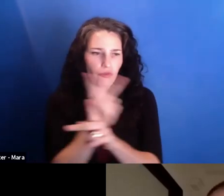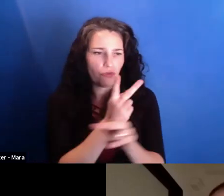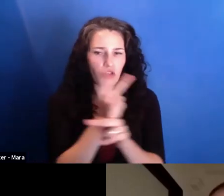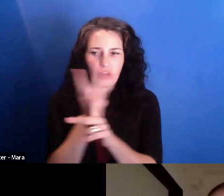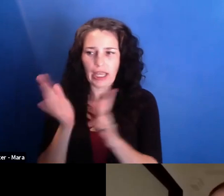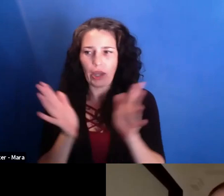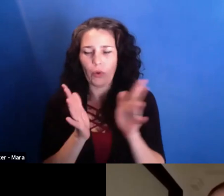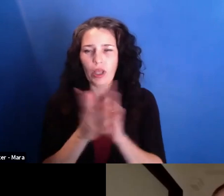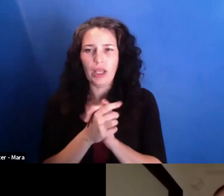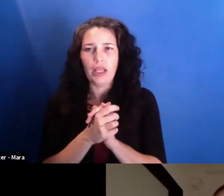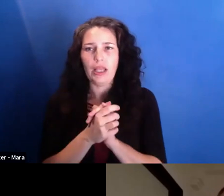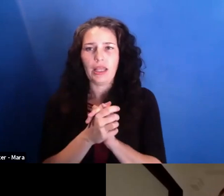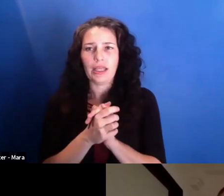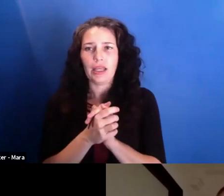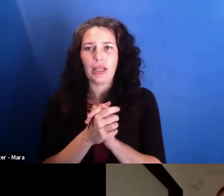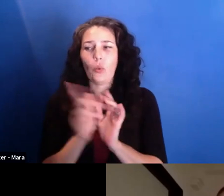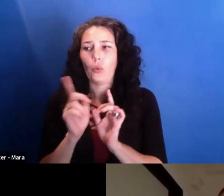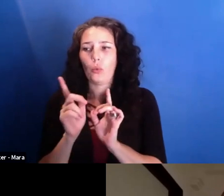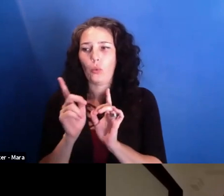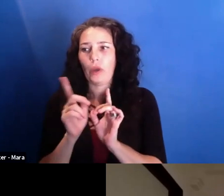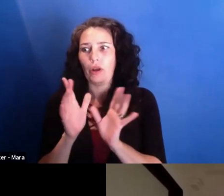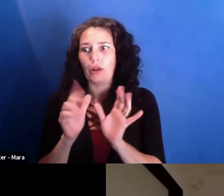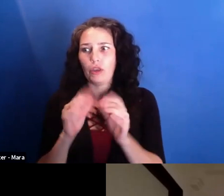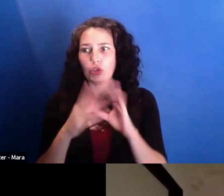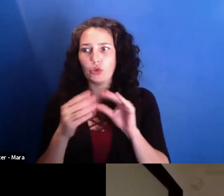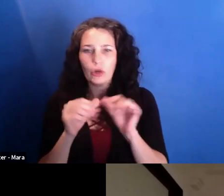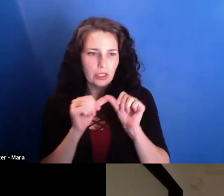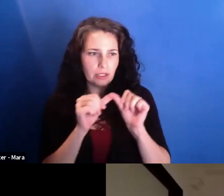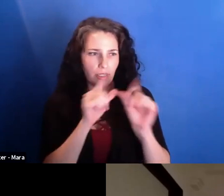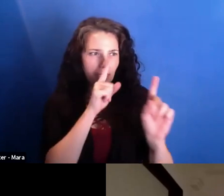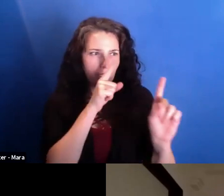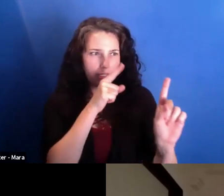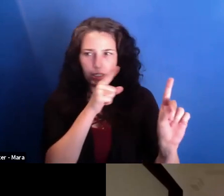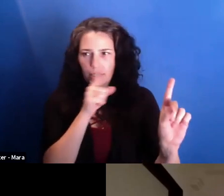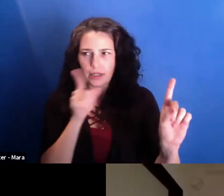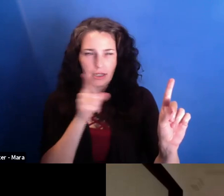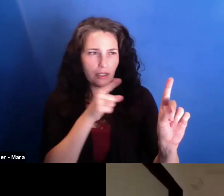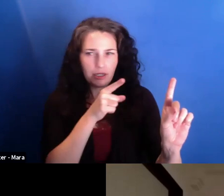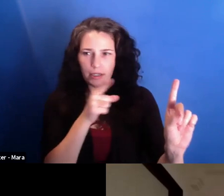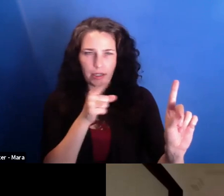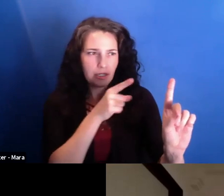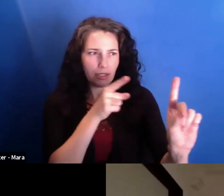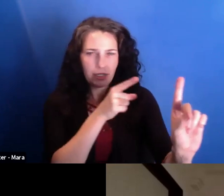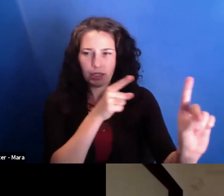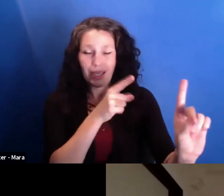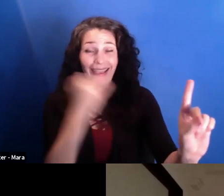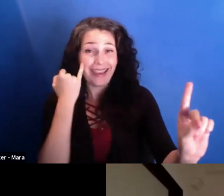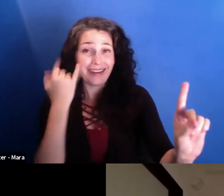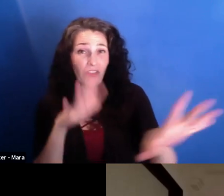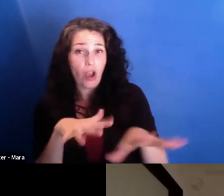when the story is moving on and what the audience thinks and feels at a certain point, and when there is enough so